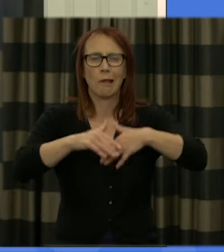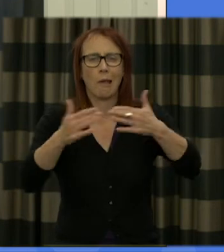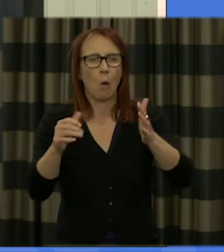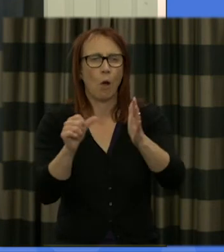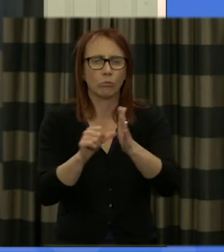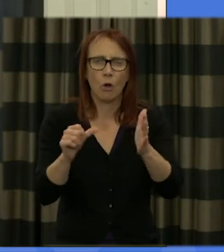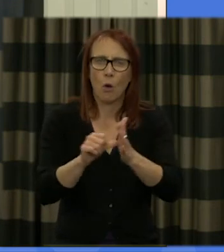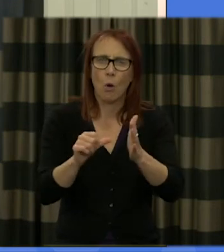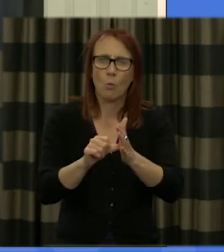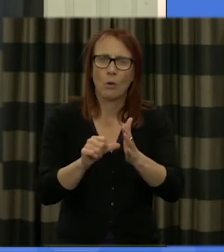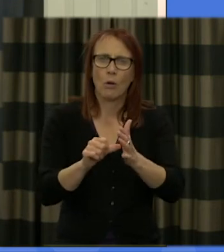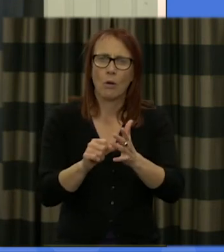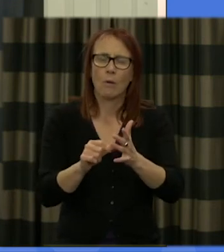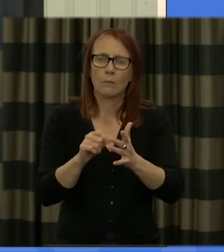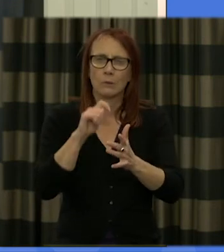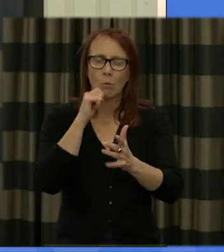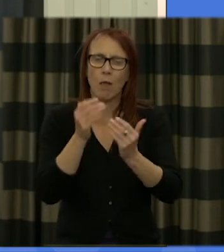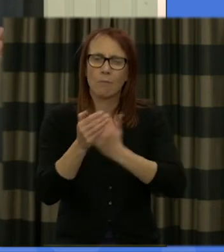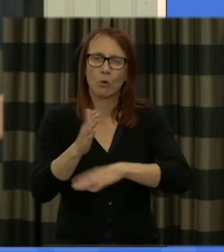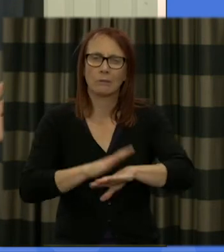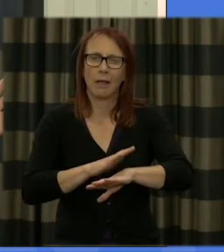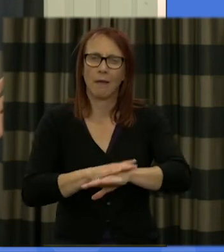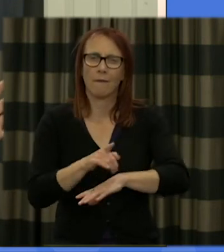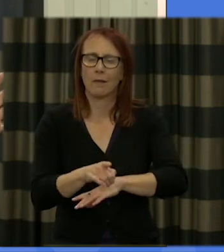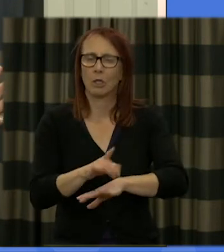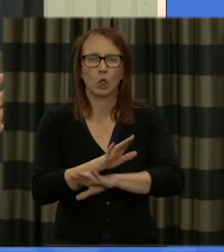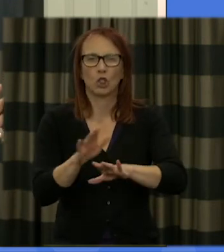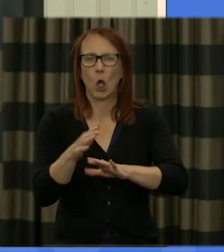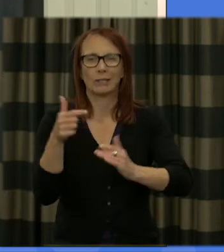Assembly as a whole now I'll not go into detail about that just now I'll explain